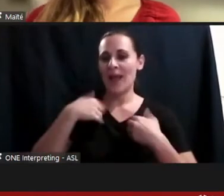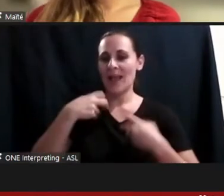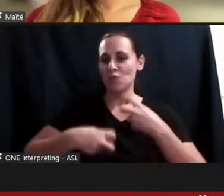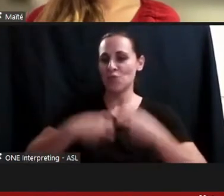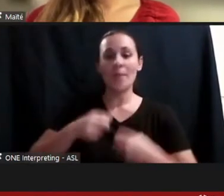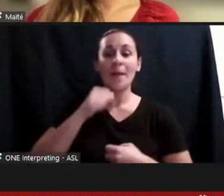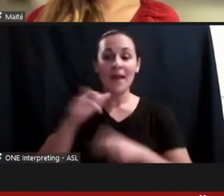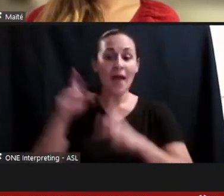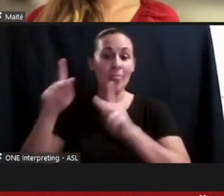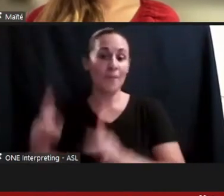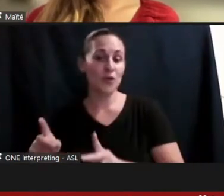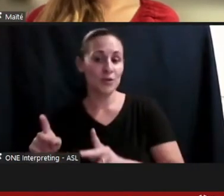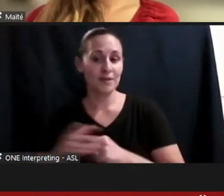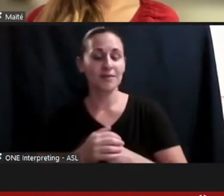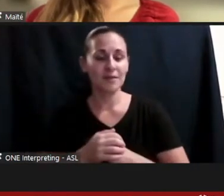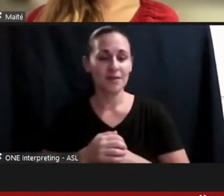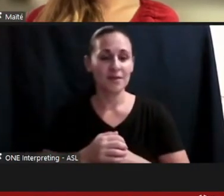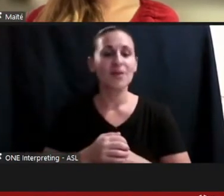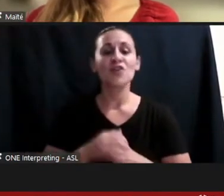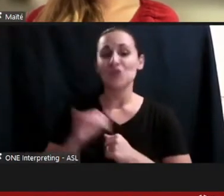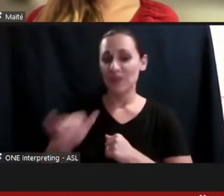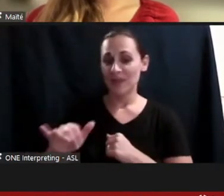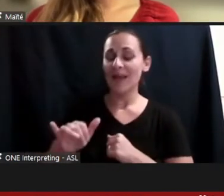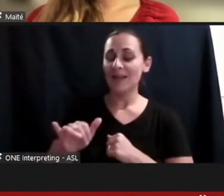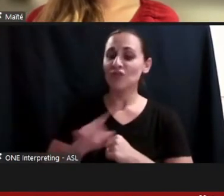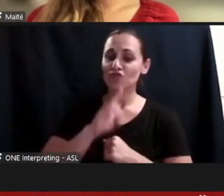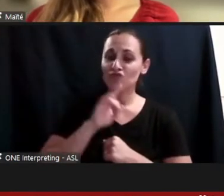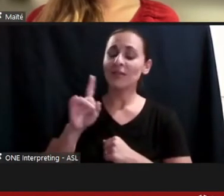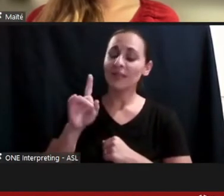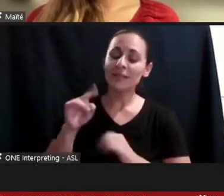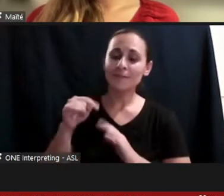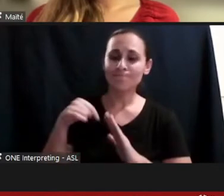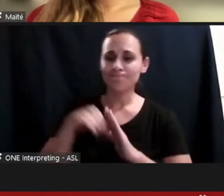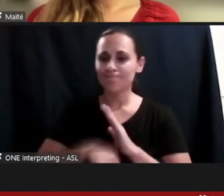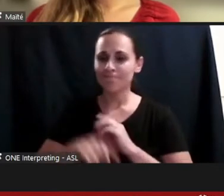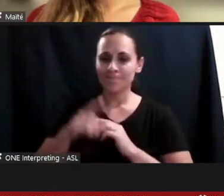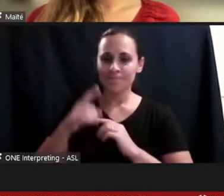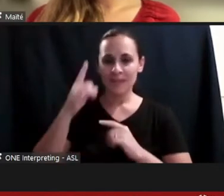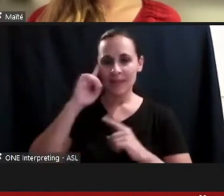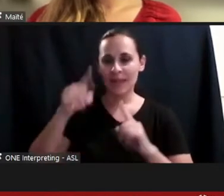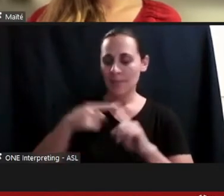pretty radical way of thinking about disability when you are in a healthcare environment,